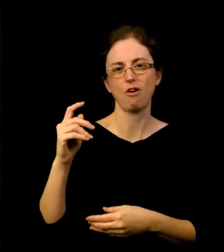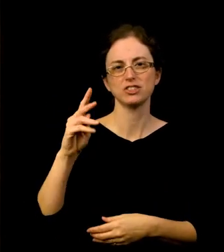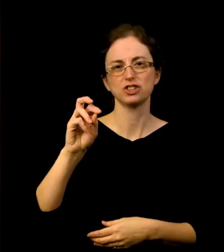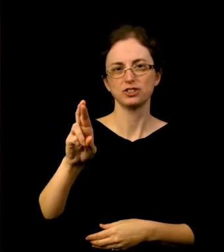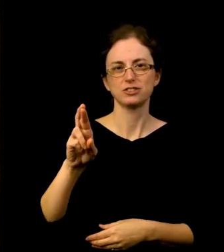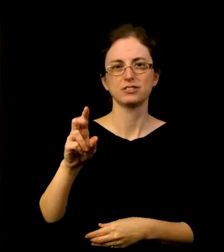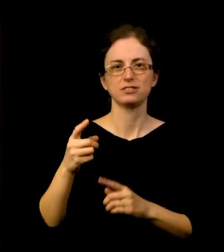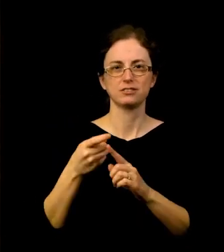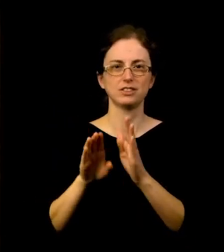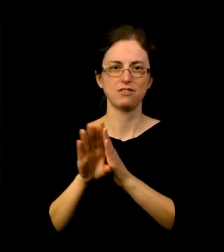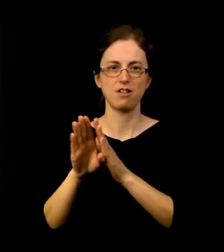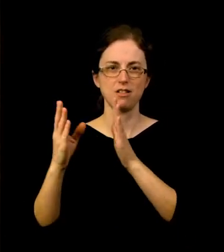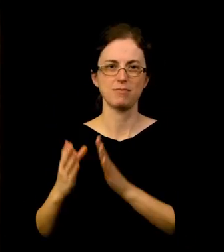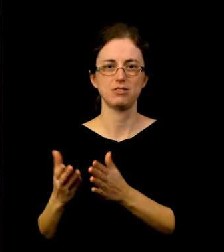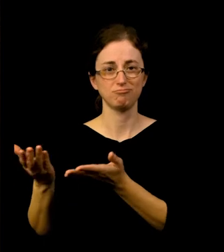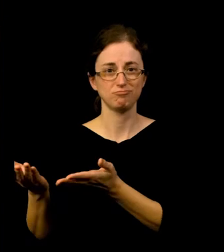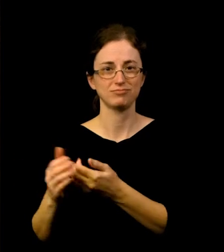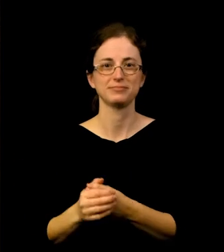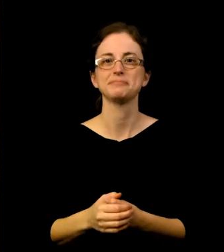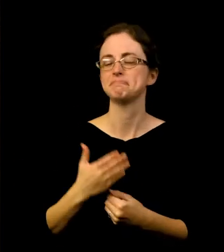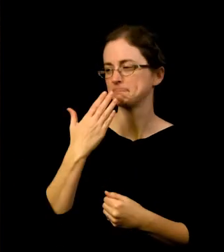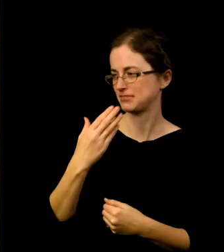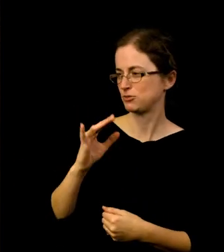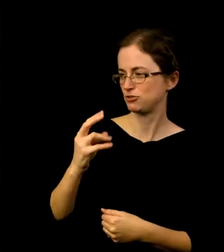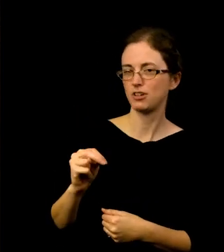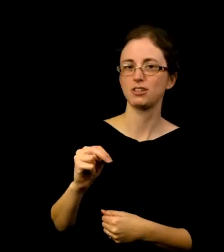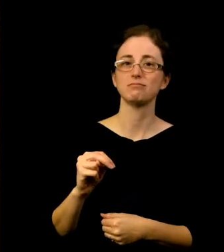During the year ended June 30th, 2021 our finances were again